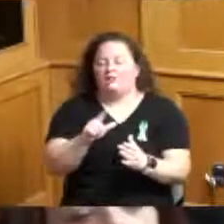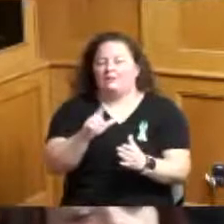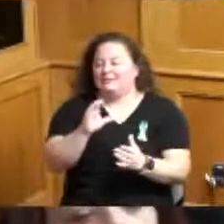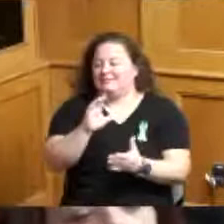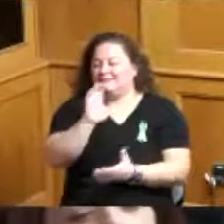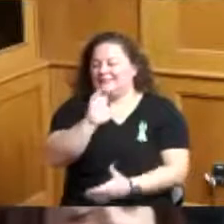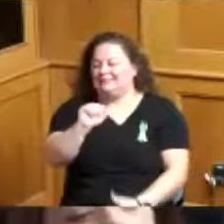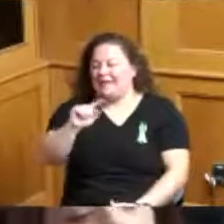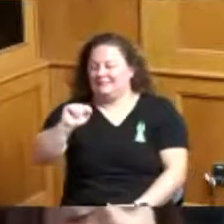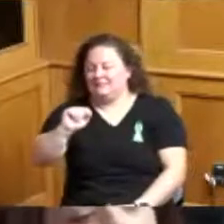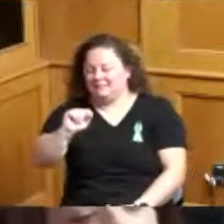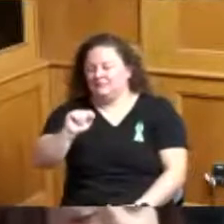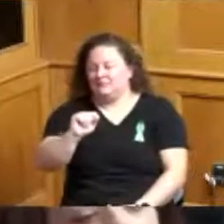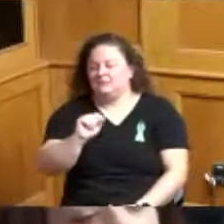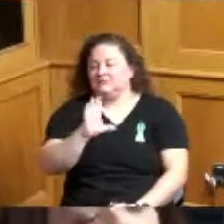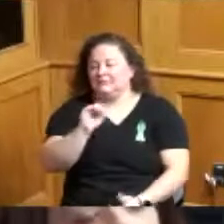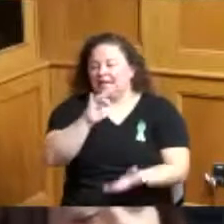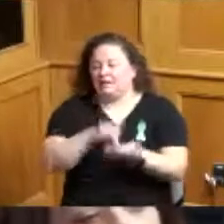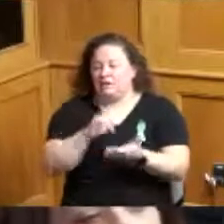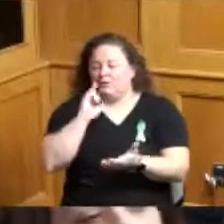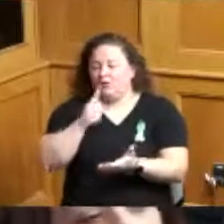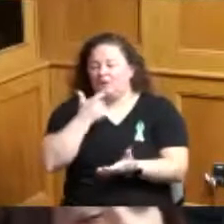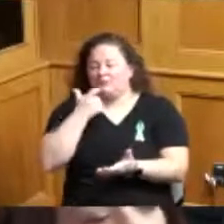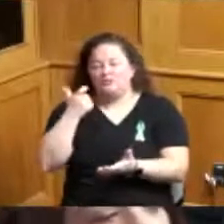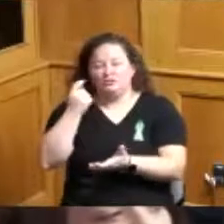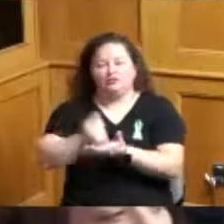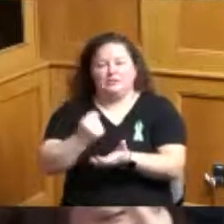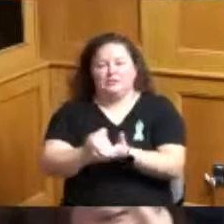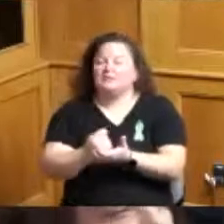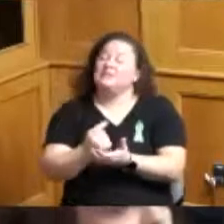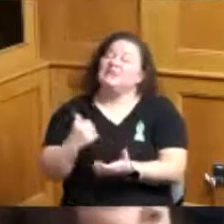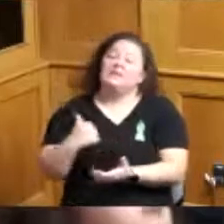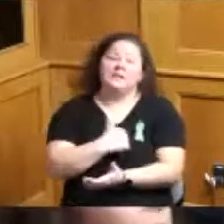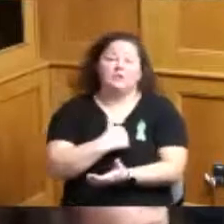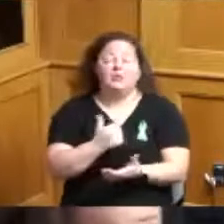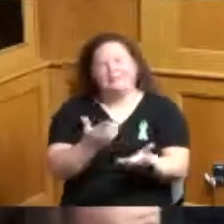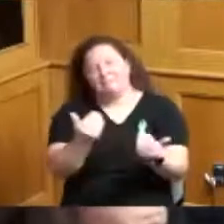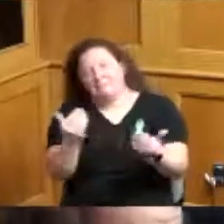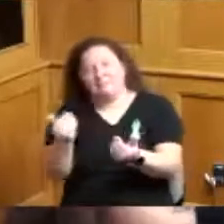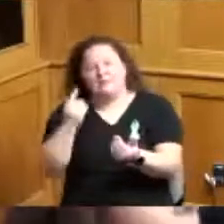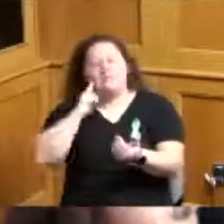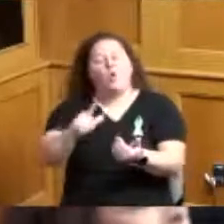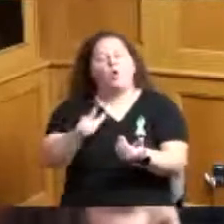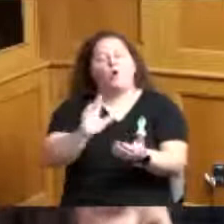allocation of the ARPA funds to support core recovery services cat has a special place in my